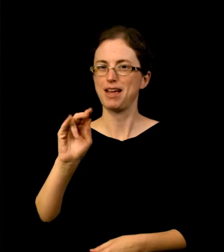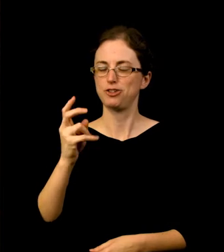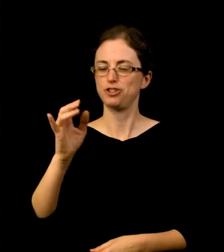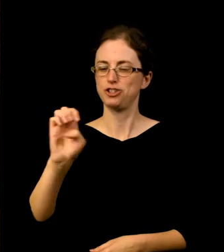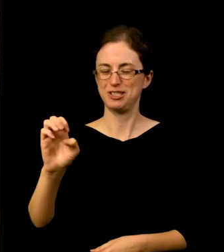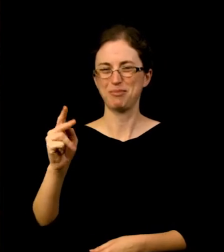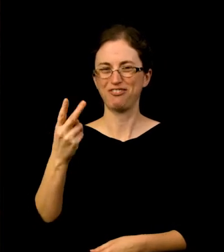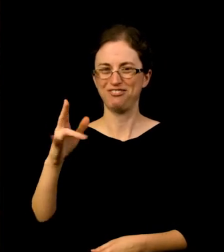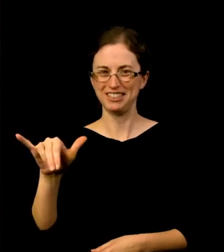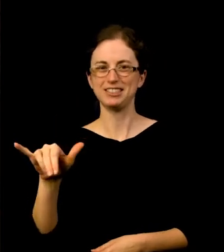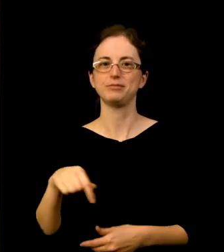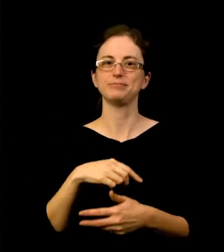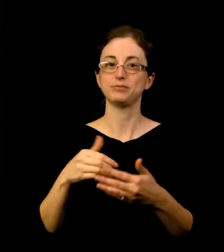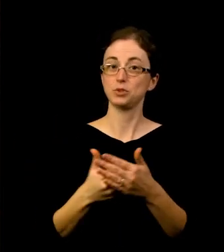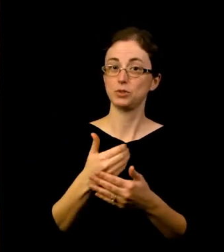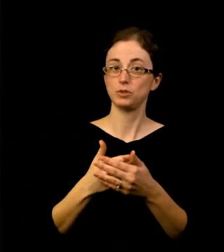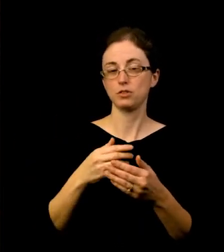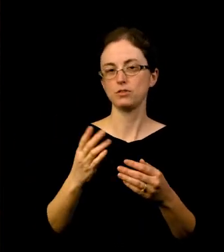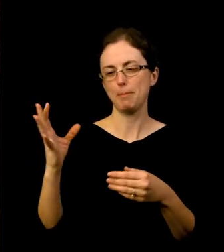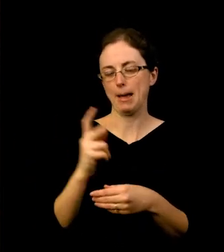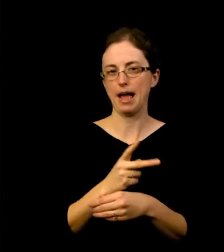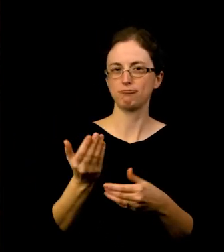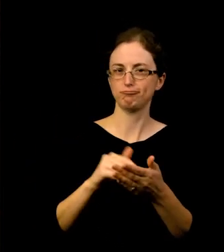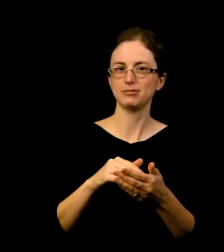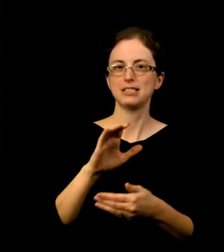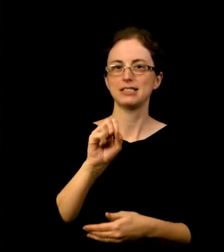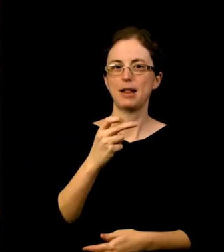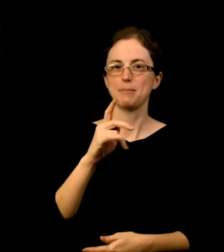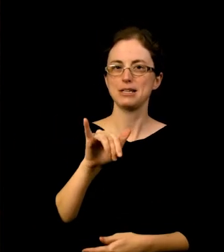Selby Key, Steven McGeady, April Sanderson, and Bob Warren.